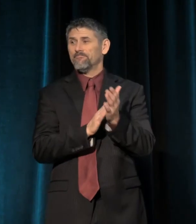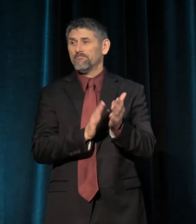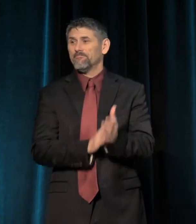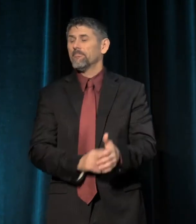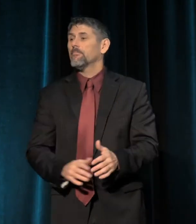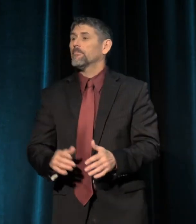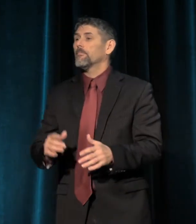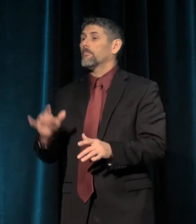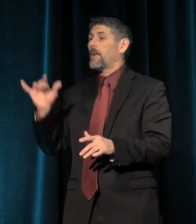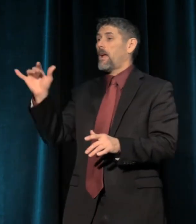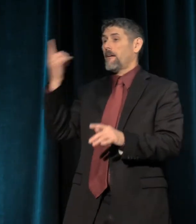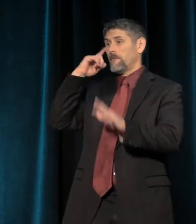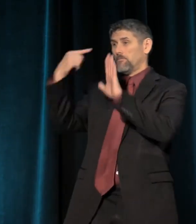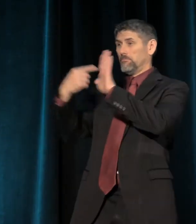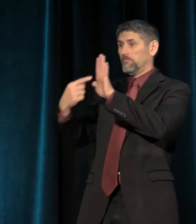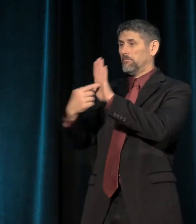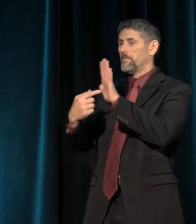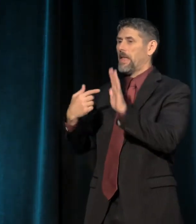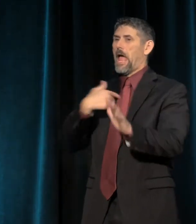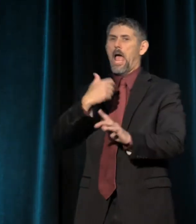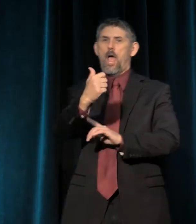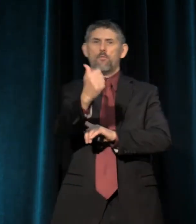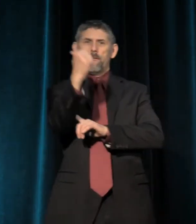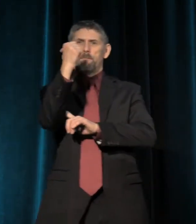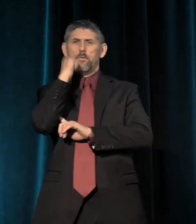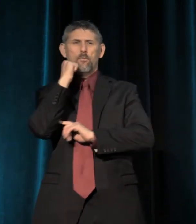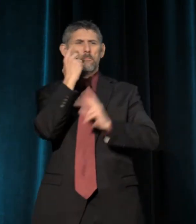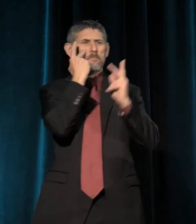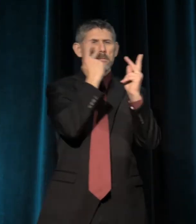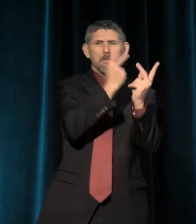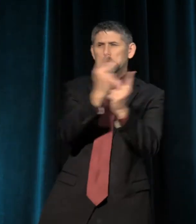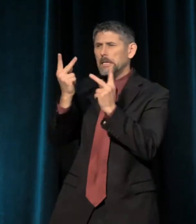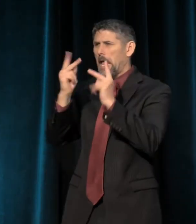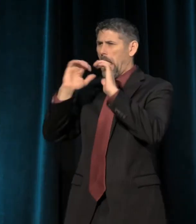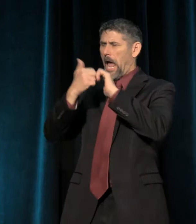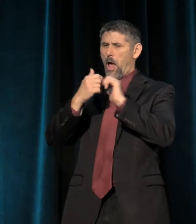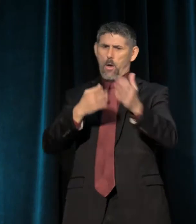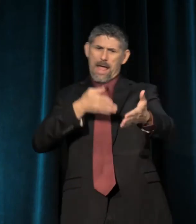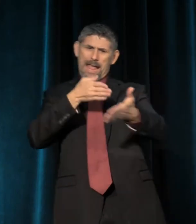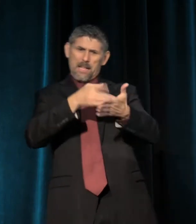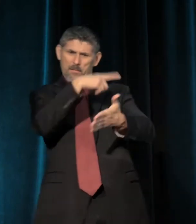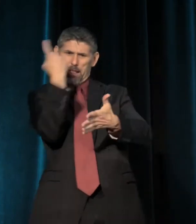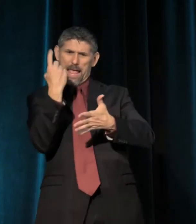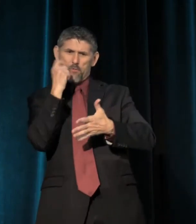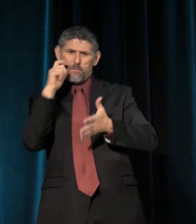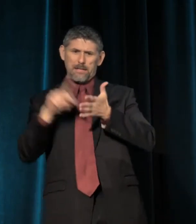As in, I refuse to see how anti-black racism preserves my own privilege.